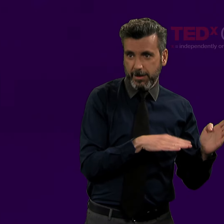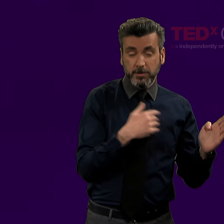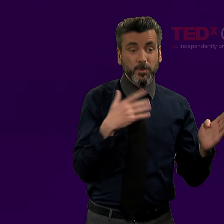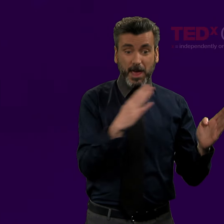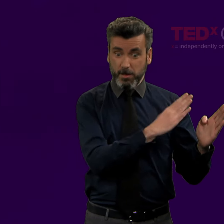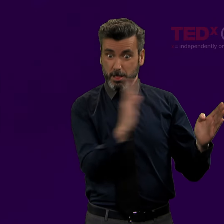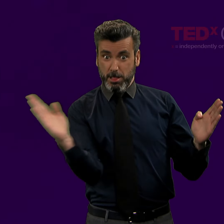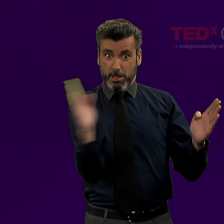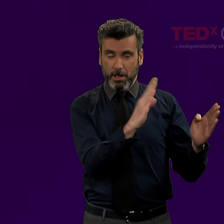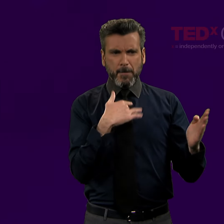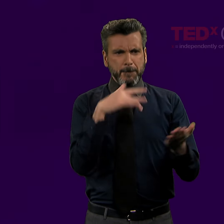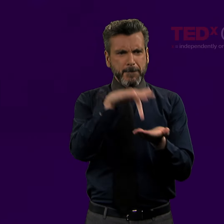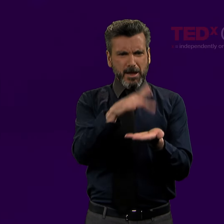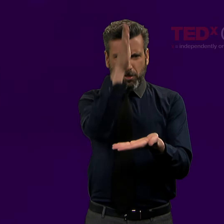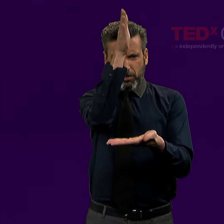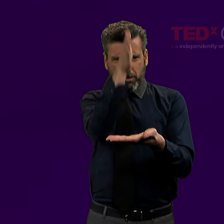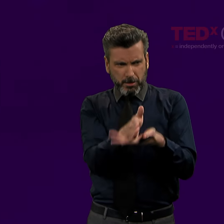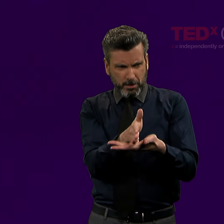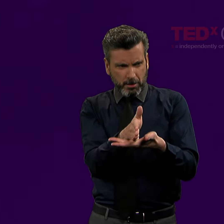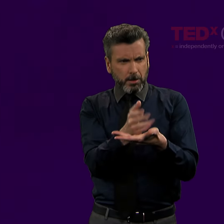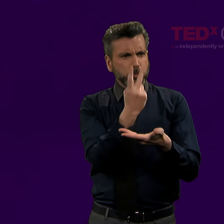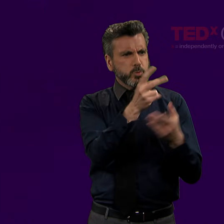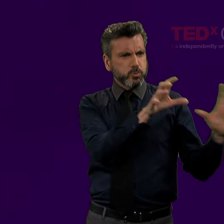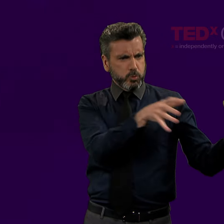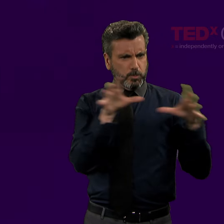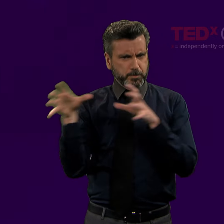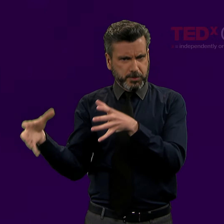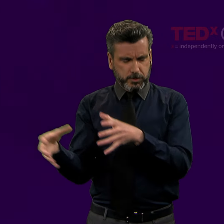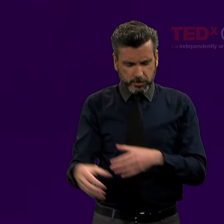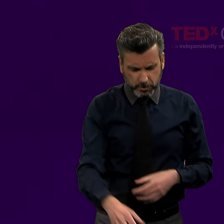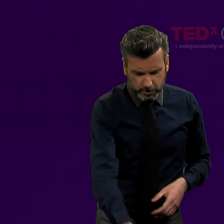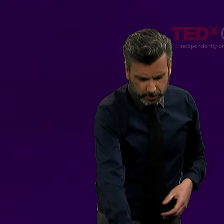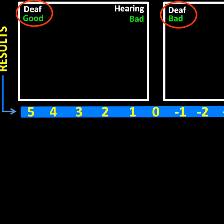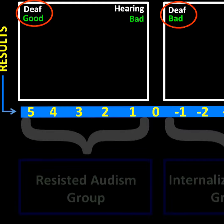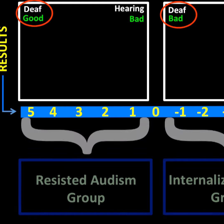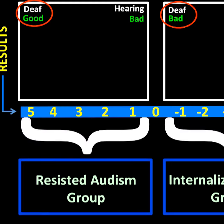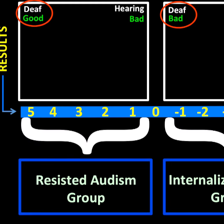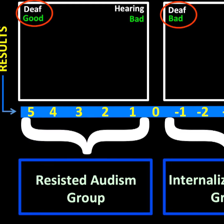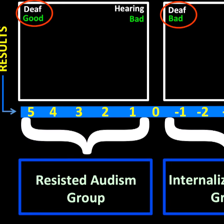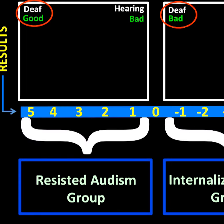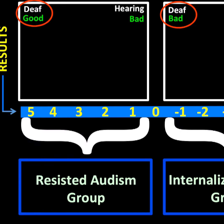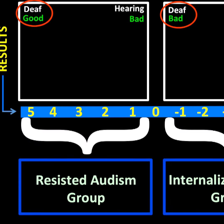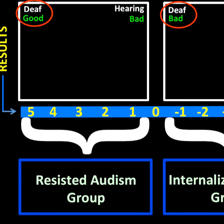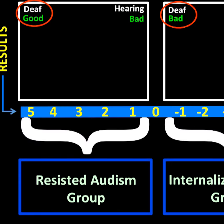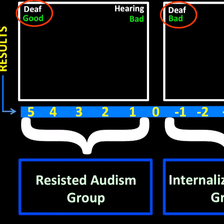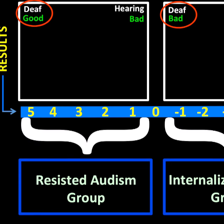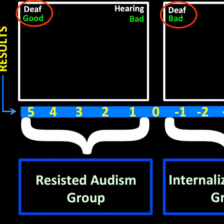So we split the group in half, and we know that one side has internalized the good concept, the other bad.